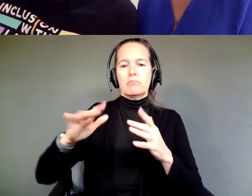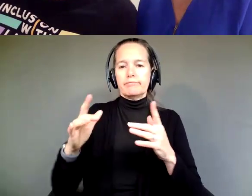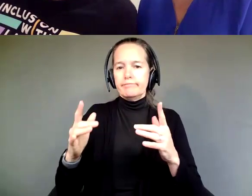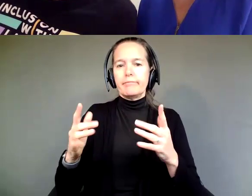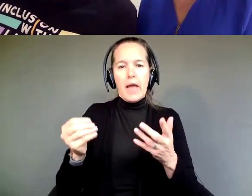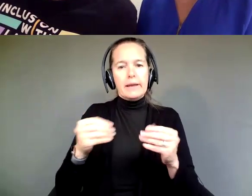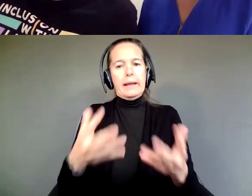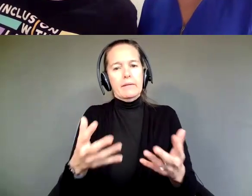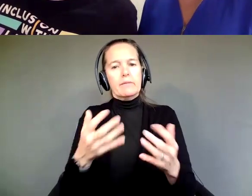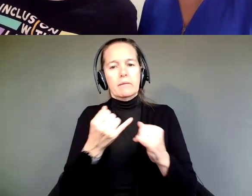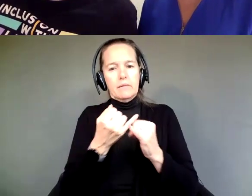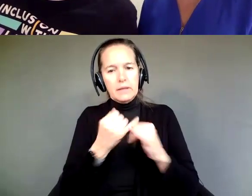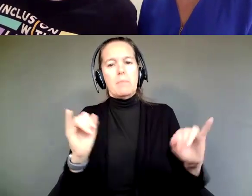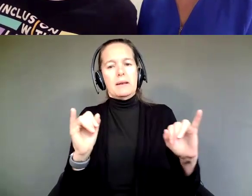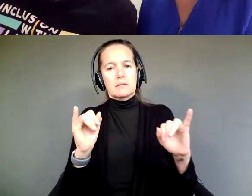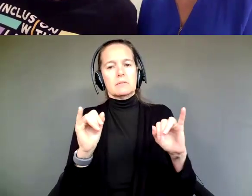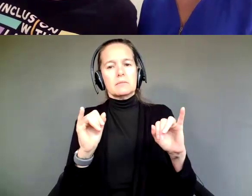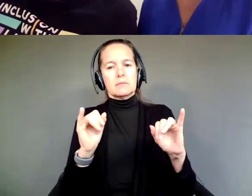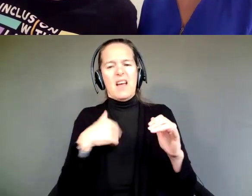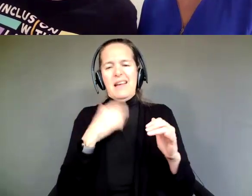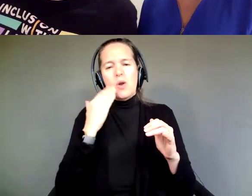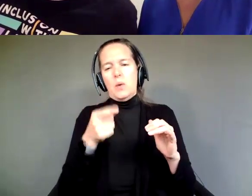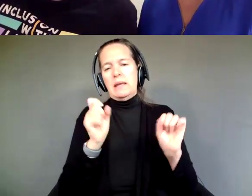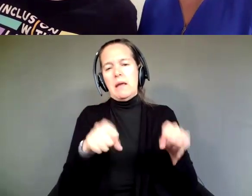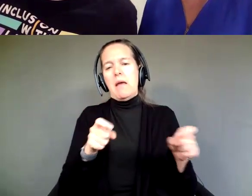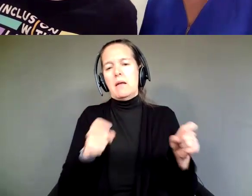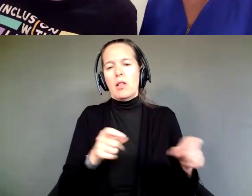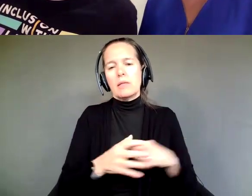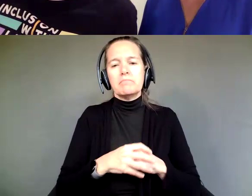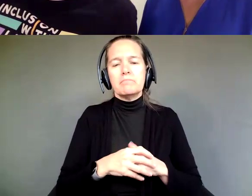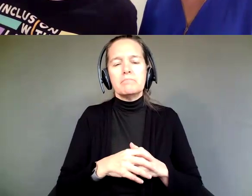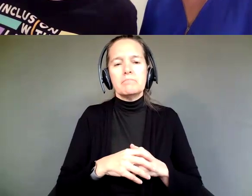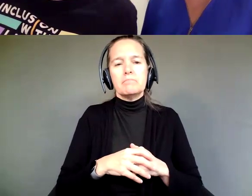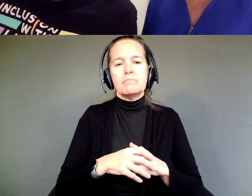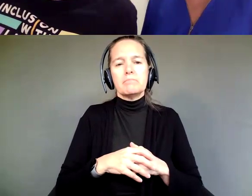independence that I know that he's able to handle.